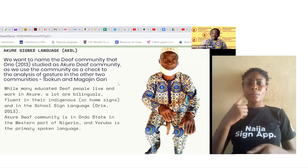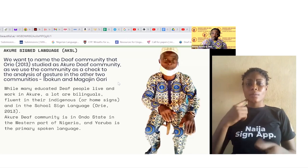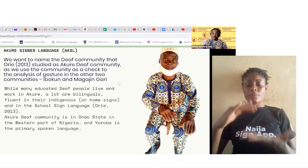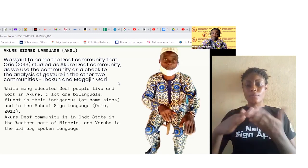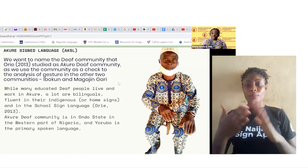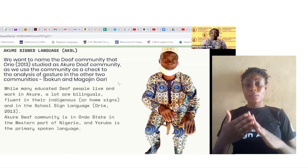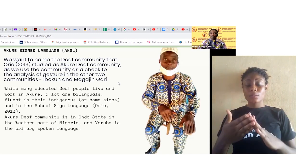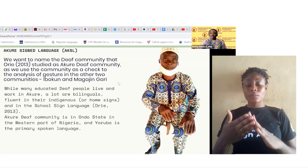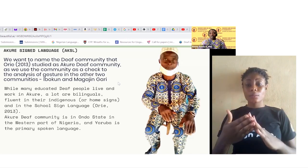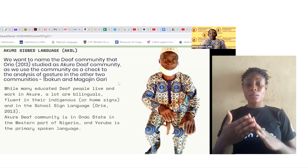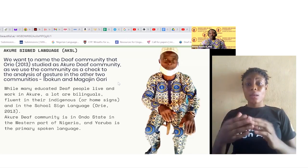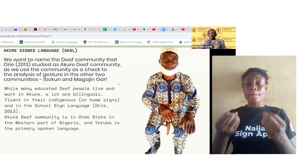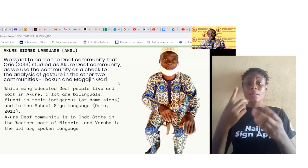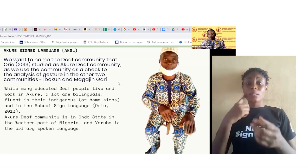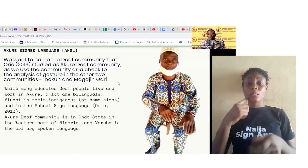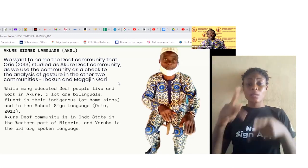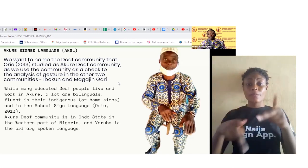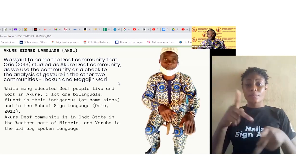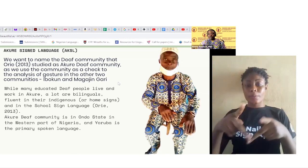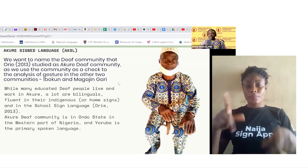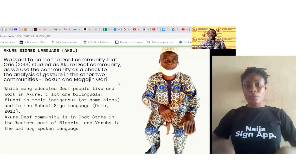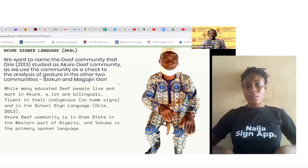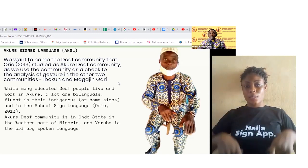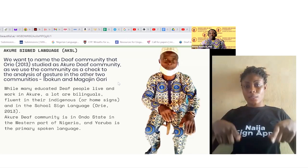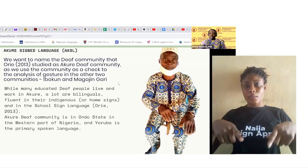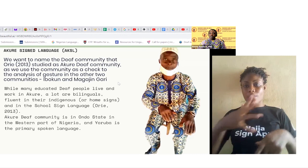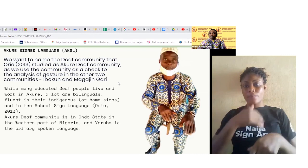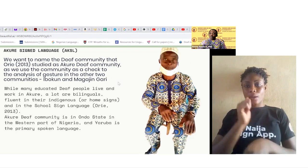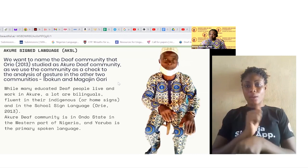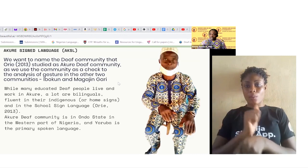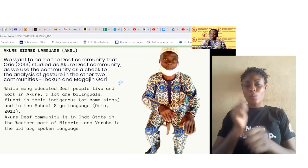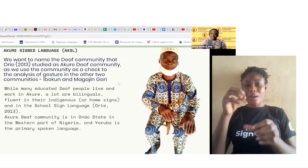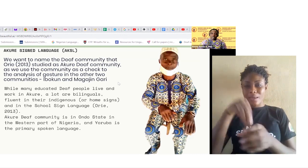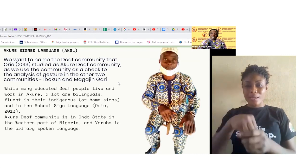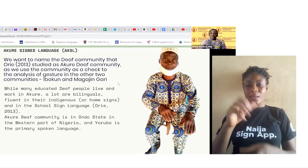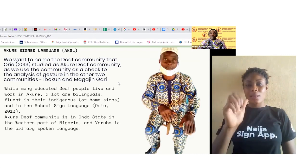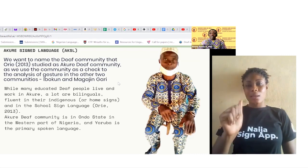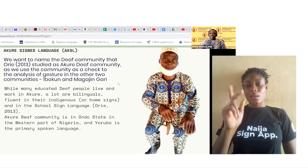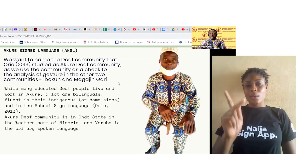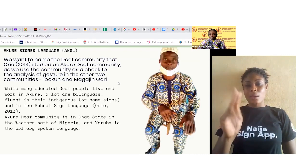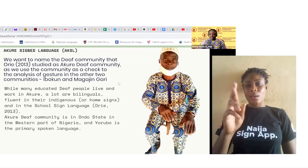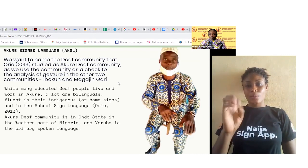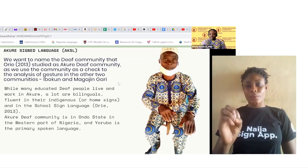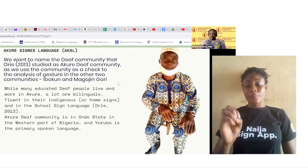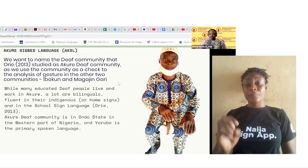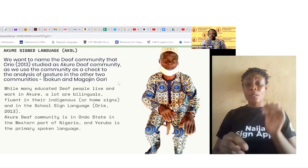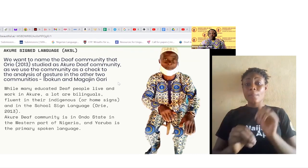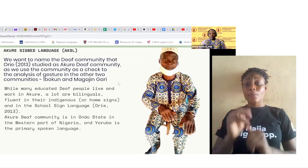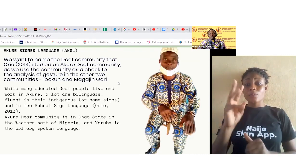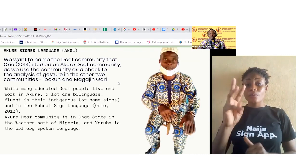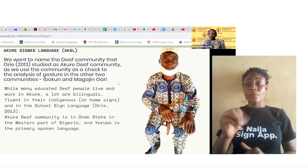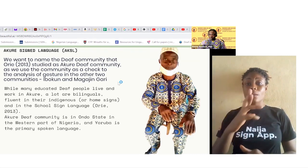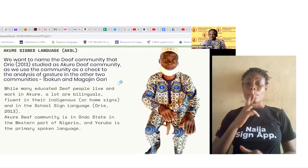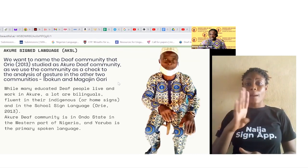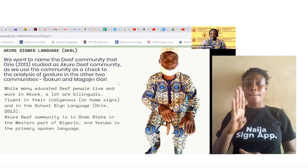Akure, a lot of them are bilinguals and they are fluent in their indigenous or Home Signs.